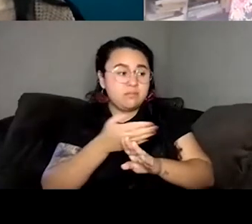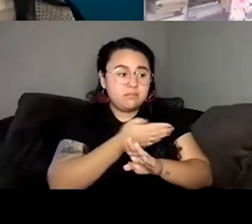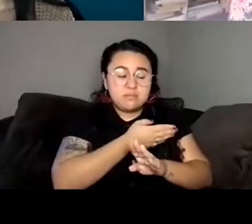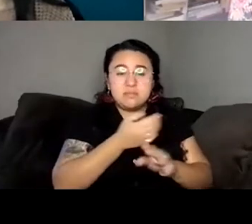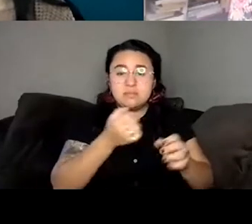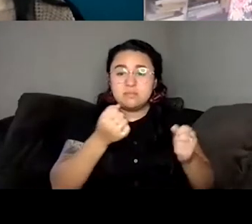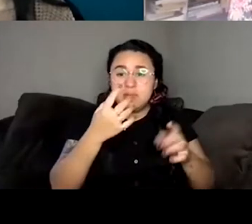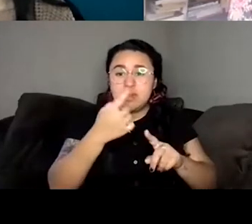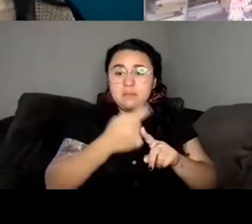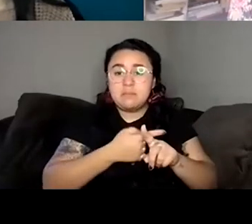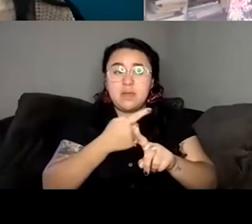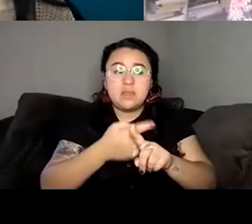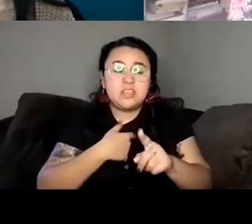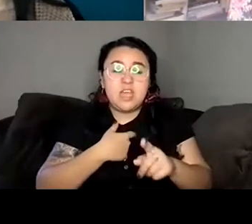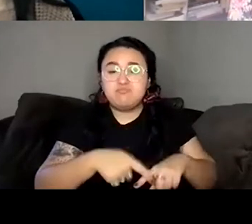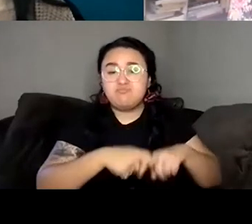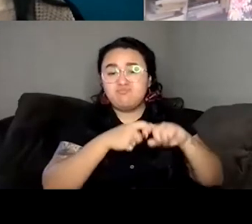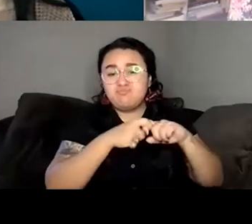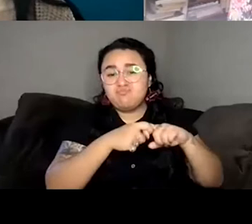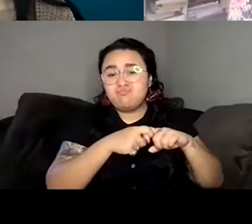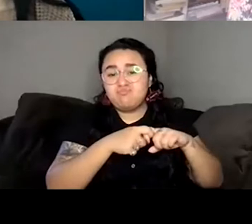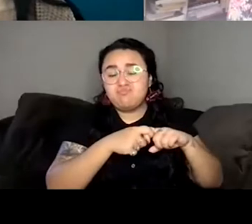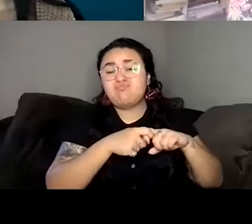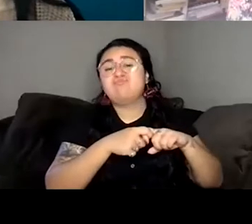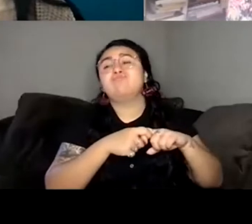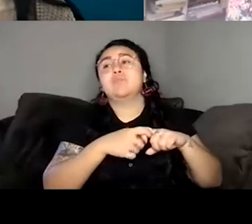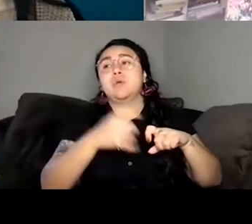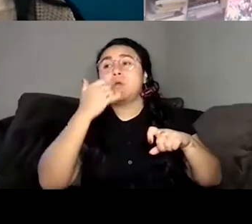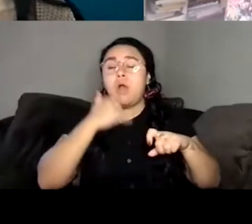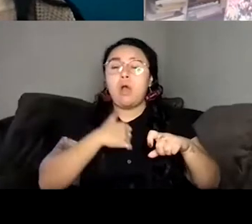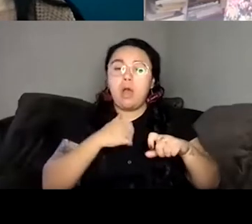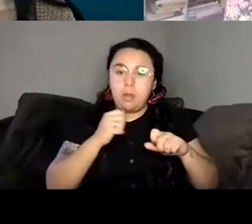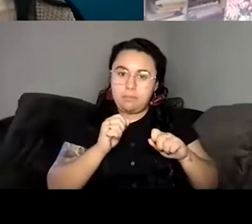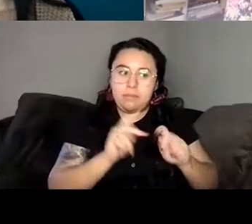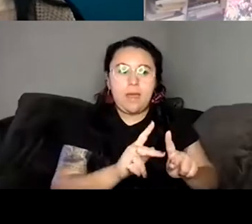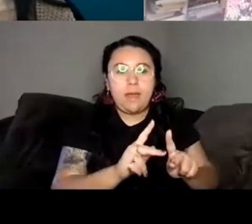on it. It was really important to me because at that point I just felt like no one would